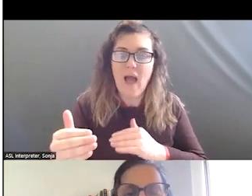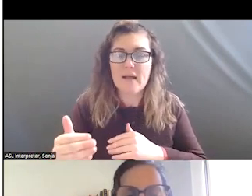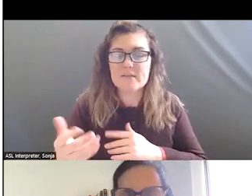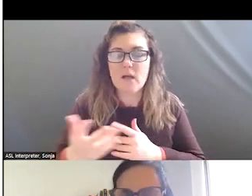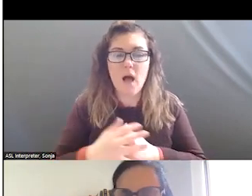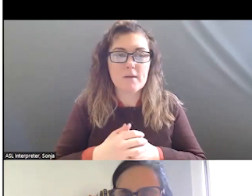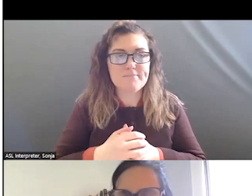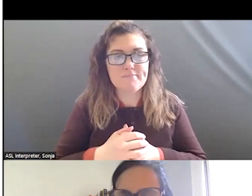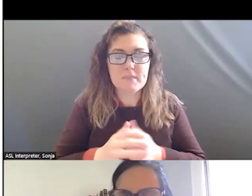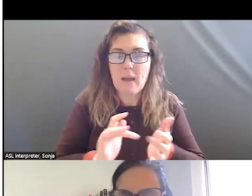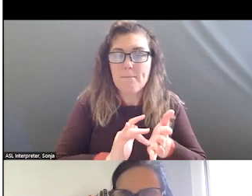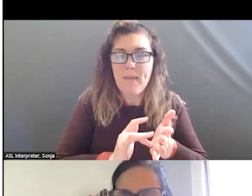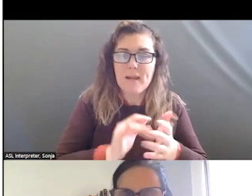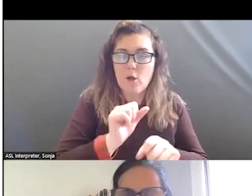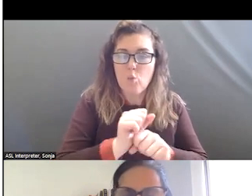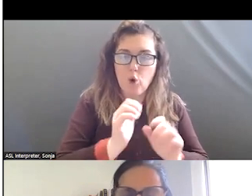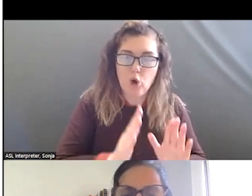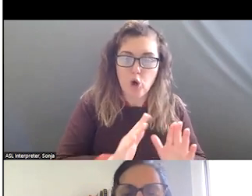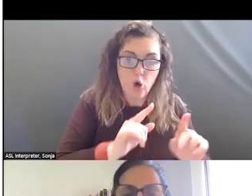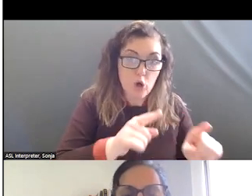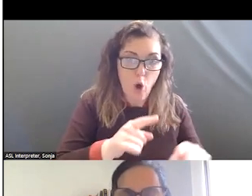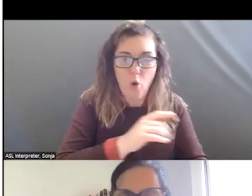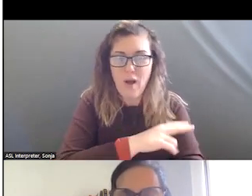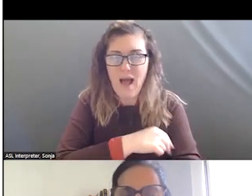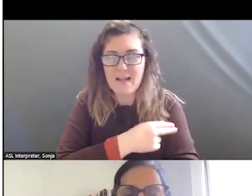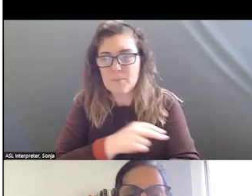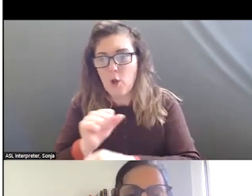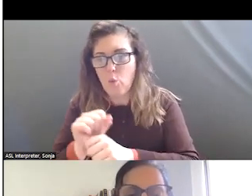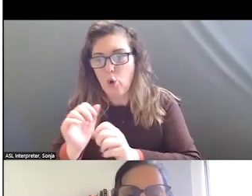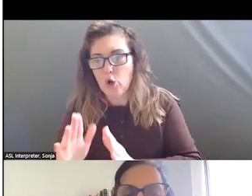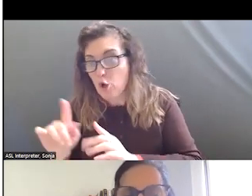MEDICAL WORKERS WOULD GO OR THEY WOULD GO TO POLICE TO THINKING